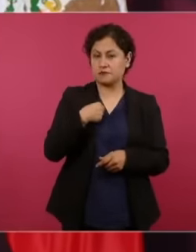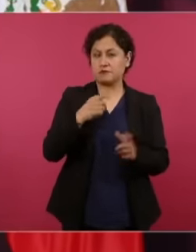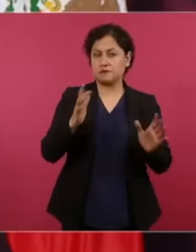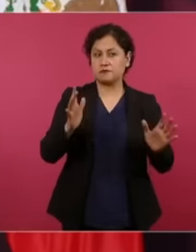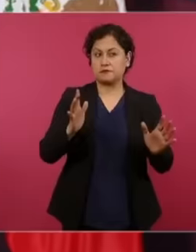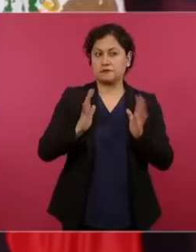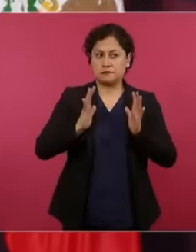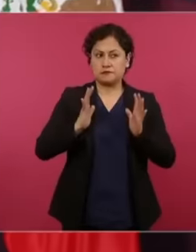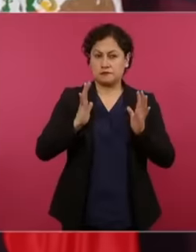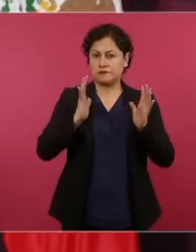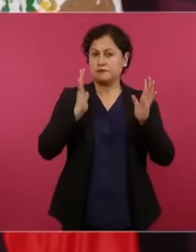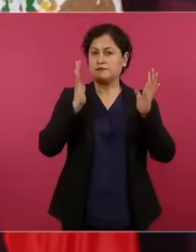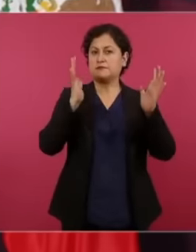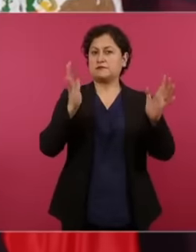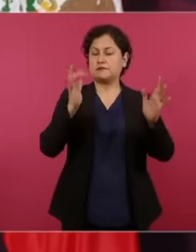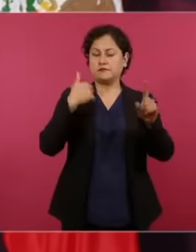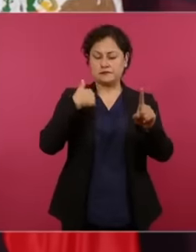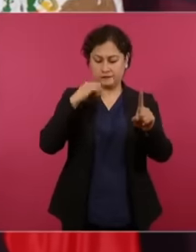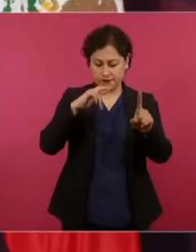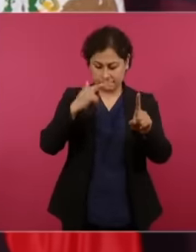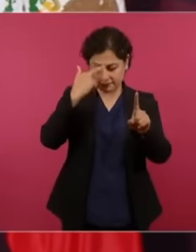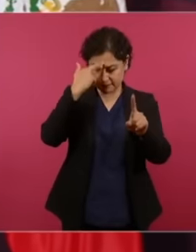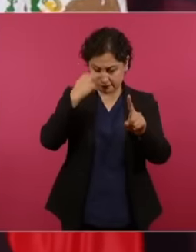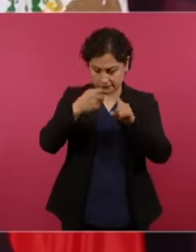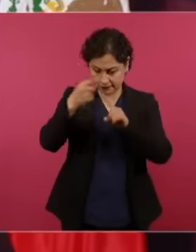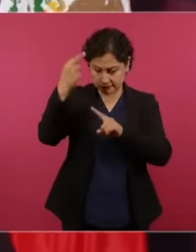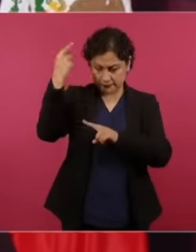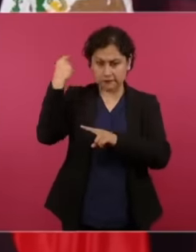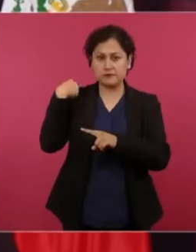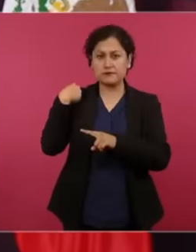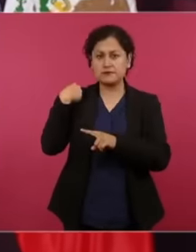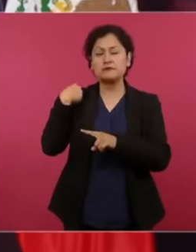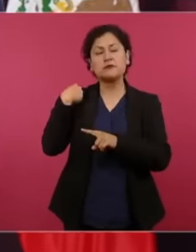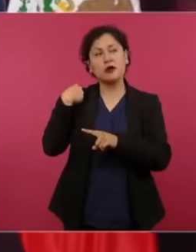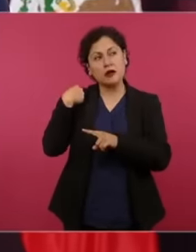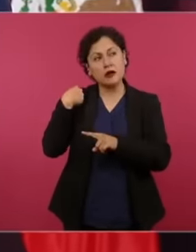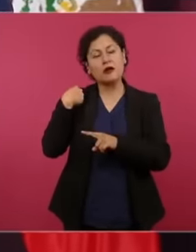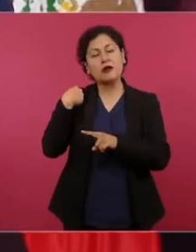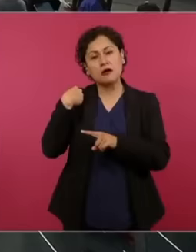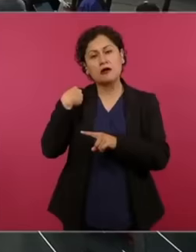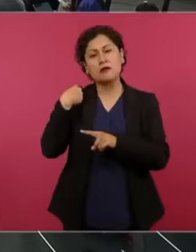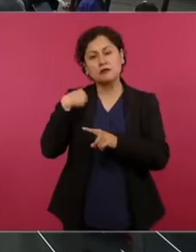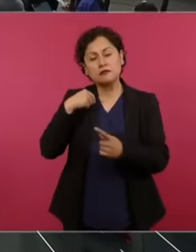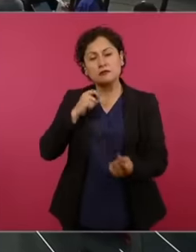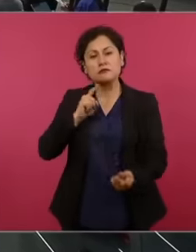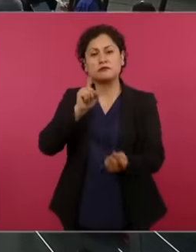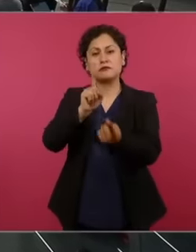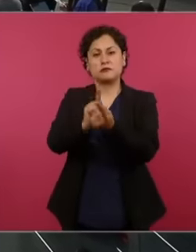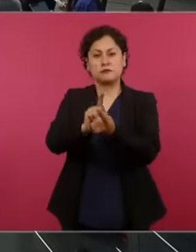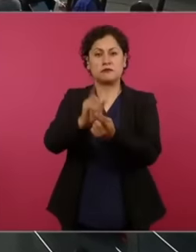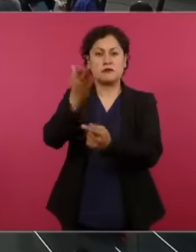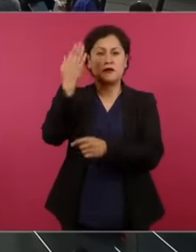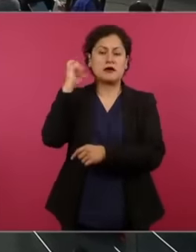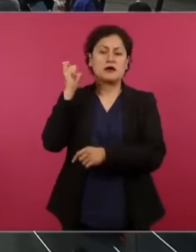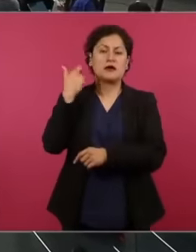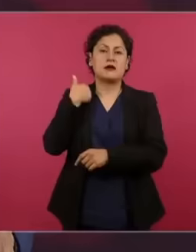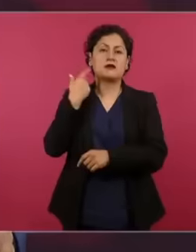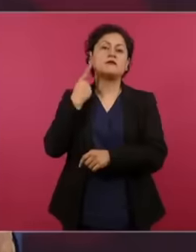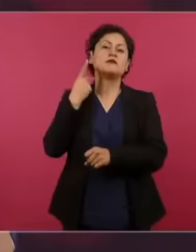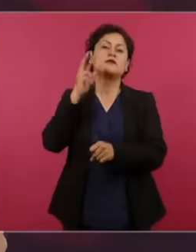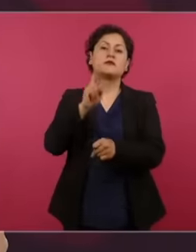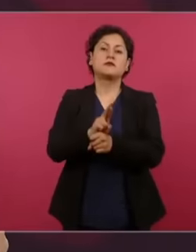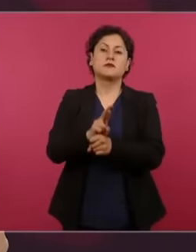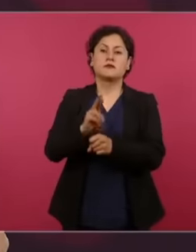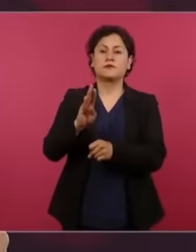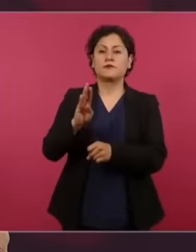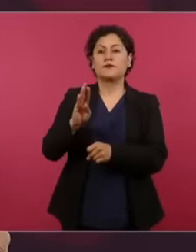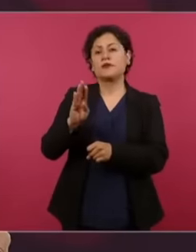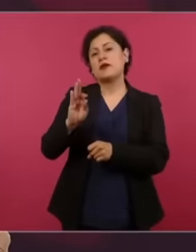I remembered that meeting I had with the then attorney Bernardo Batis who